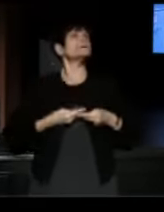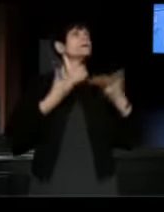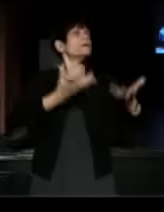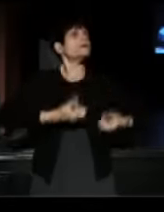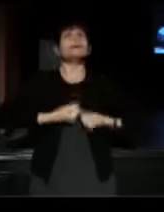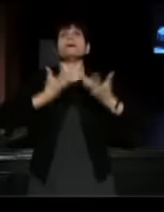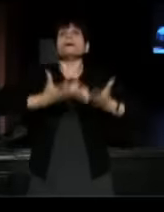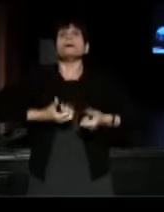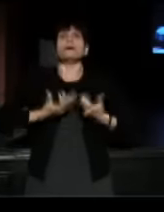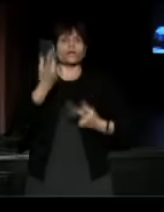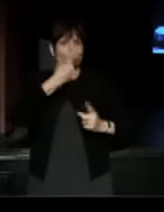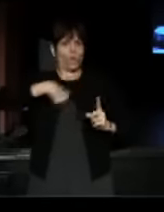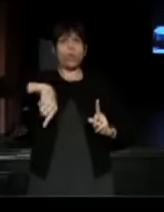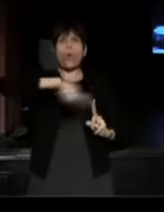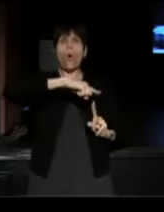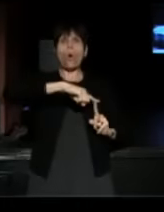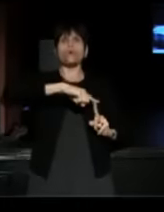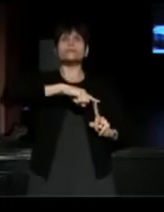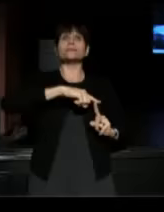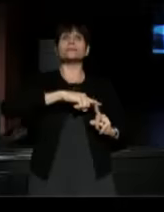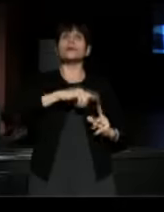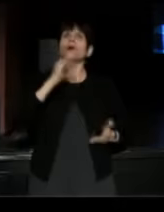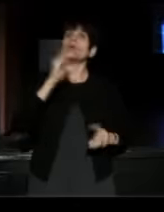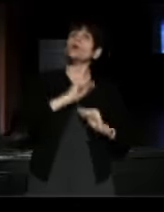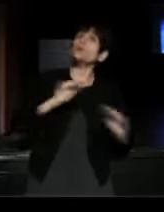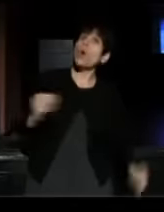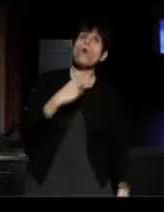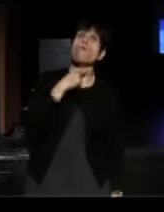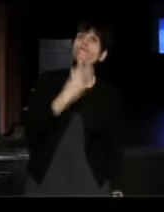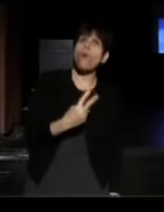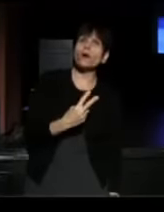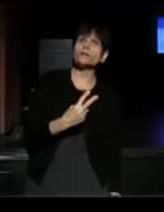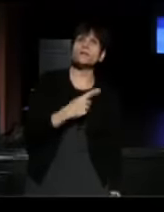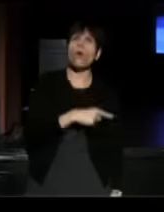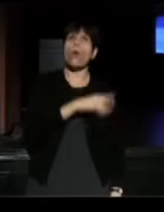if not voiceless, seldom heard in America.